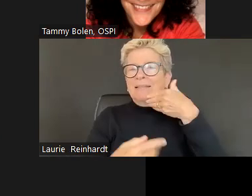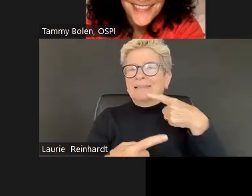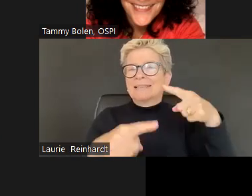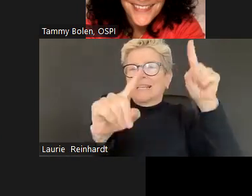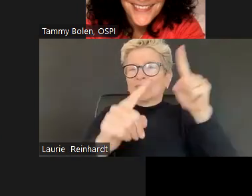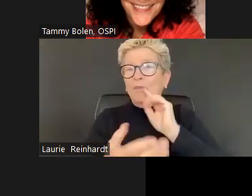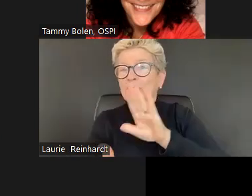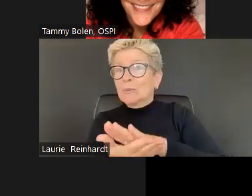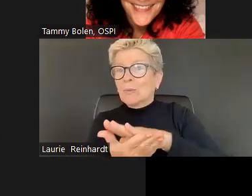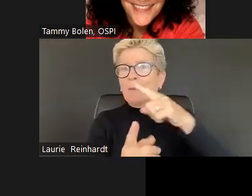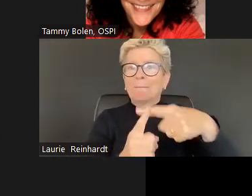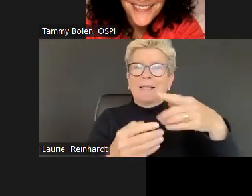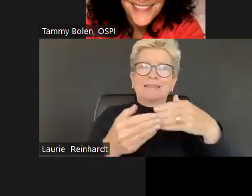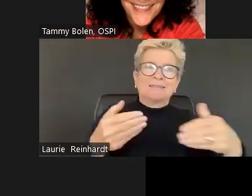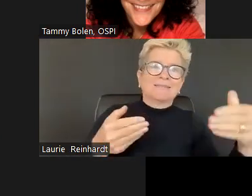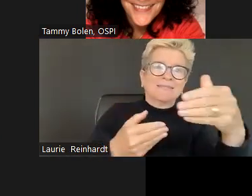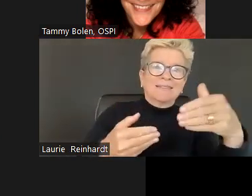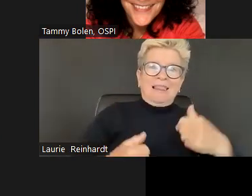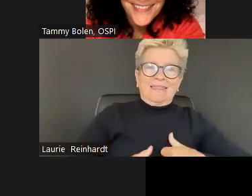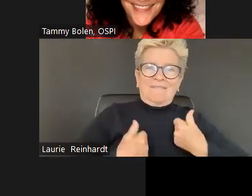So we wanna make sure we make it possible for each student to have access to that instruction and support that will make